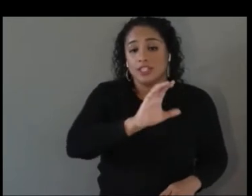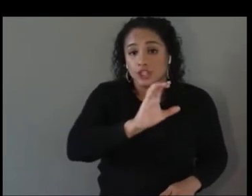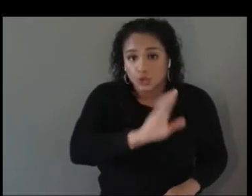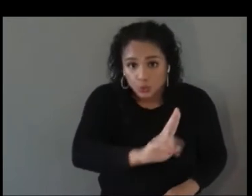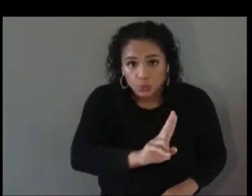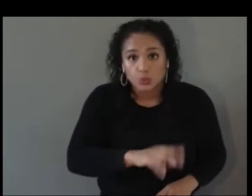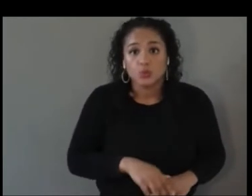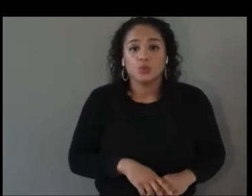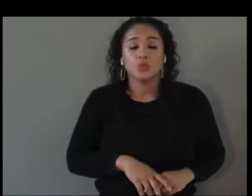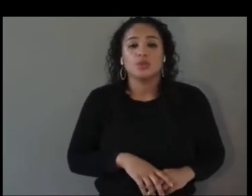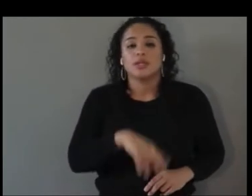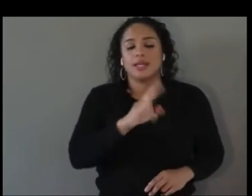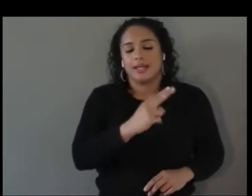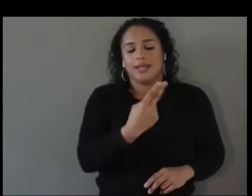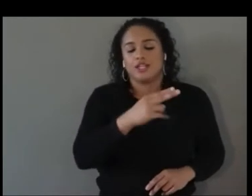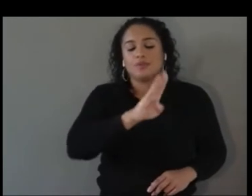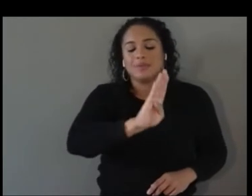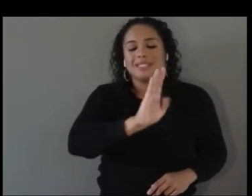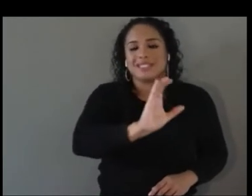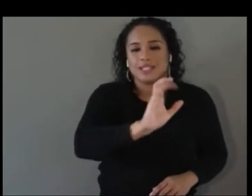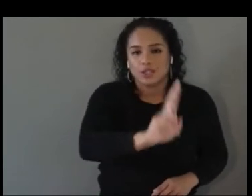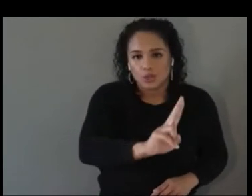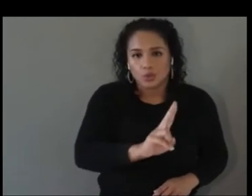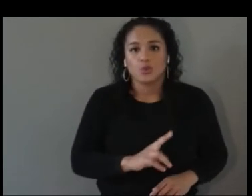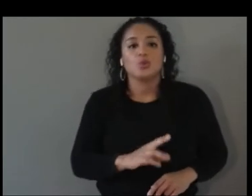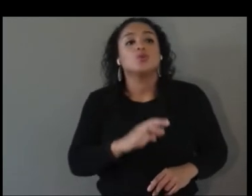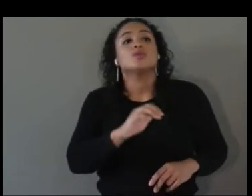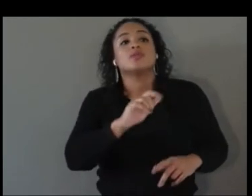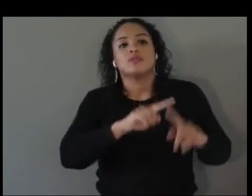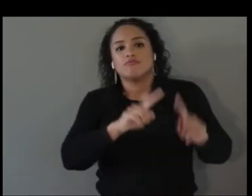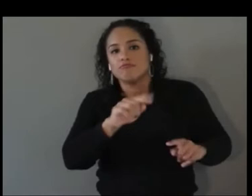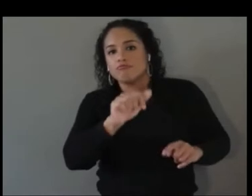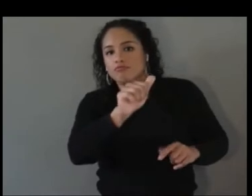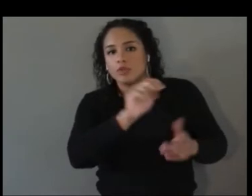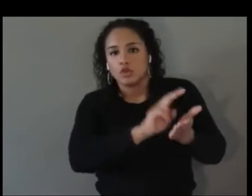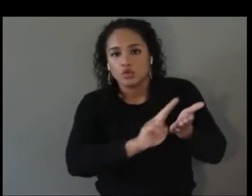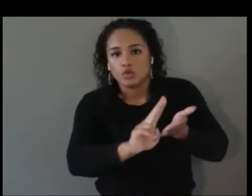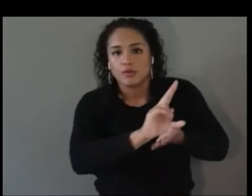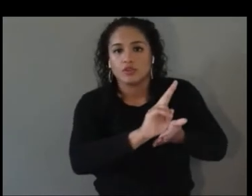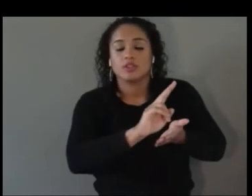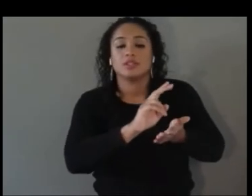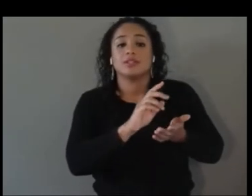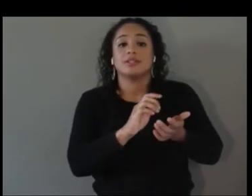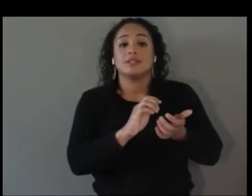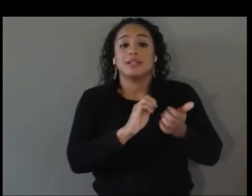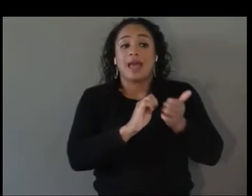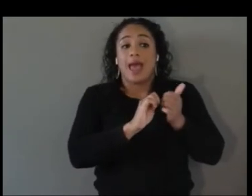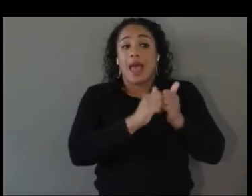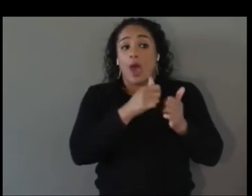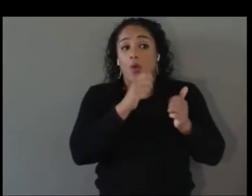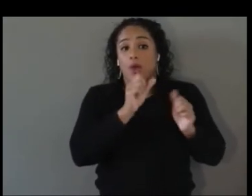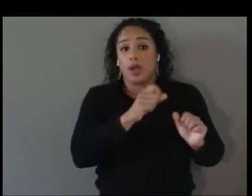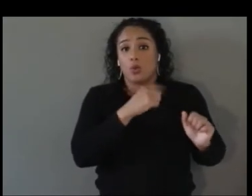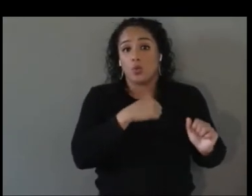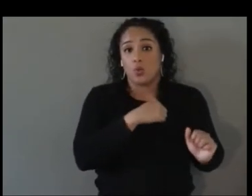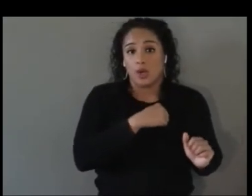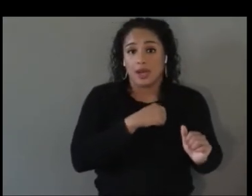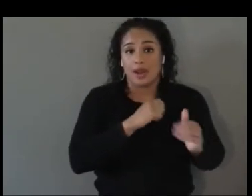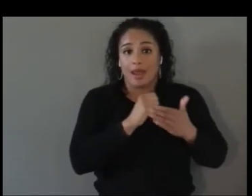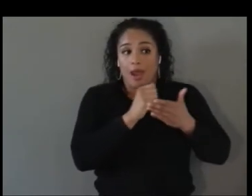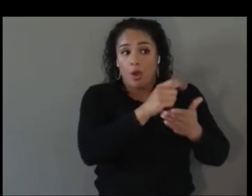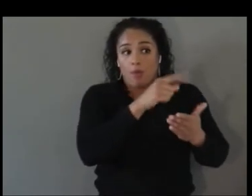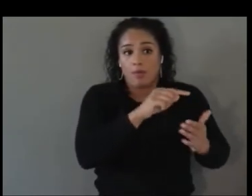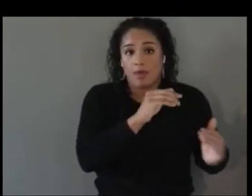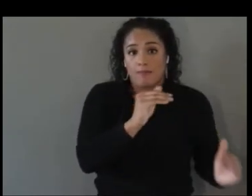and give them what they need to level up to be force multipliers and complete contributors to